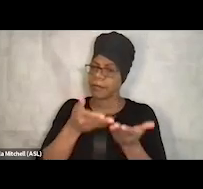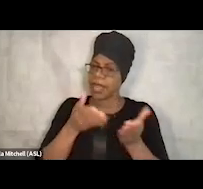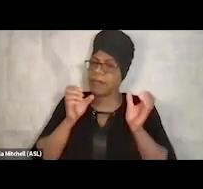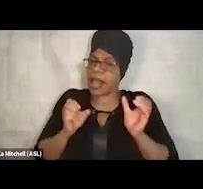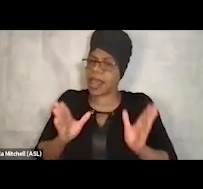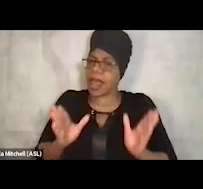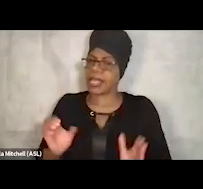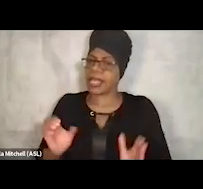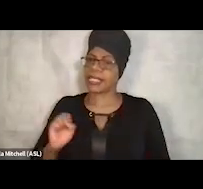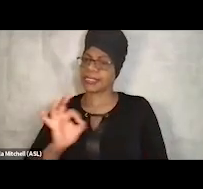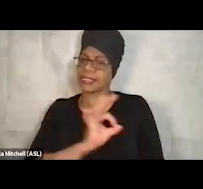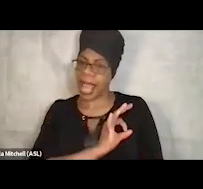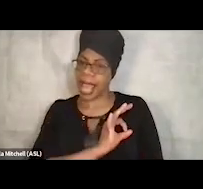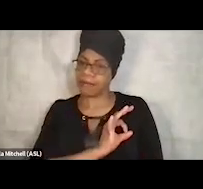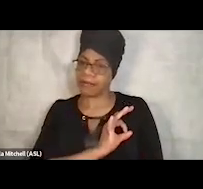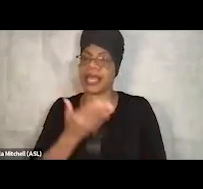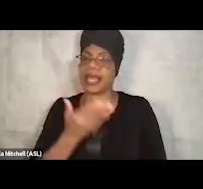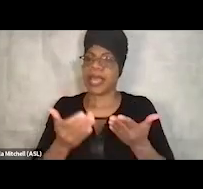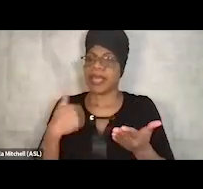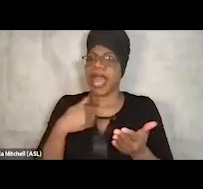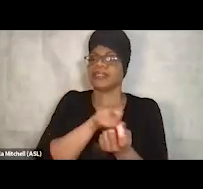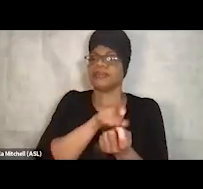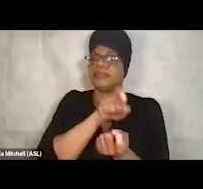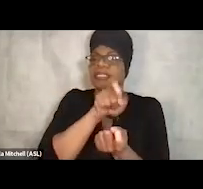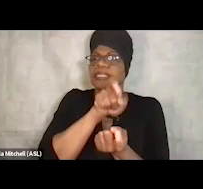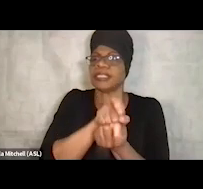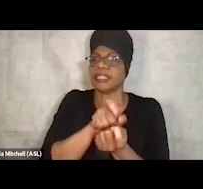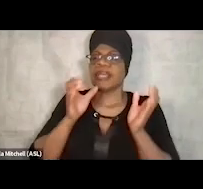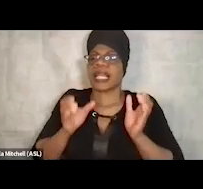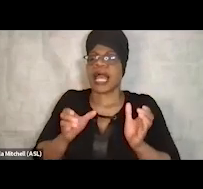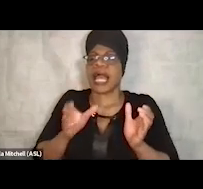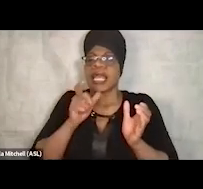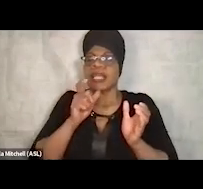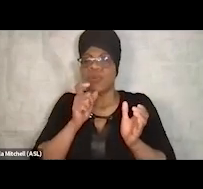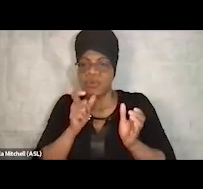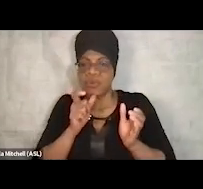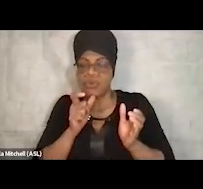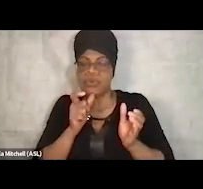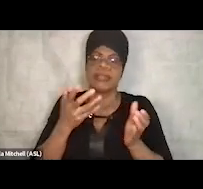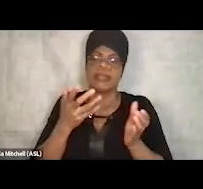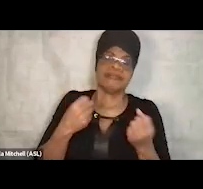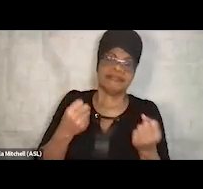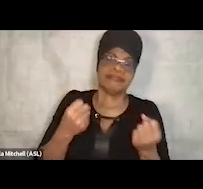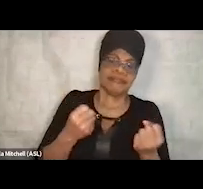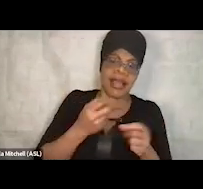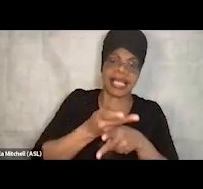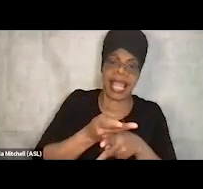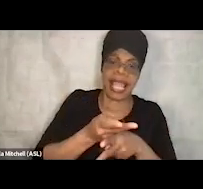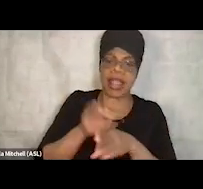where there might be a specific client where primary care would meet and then the behavioral health team would meet,